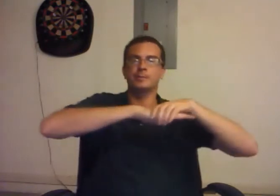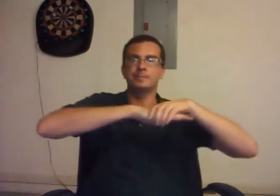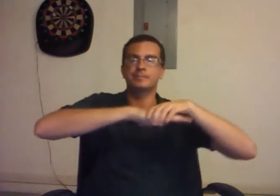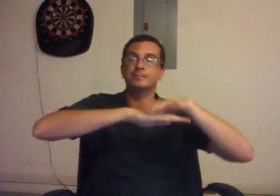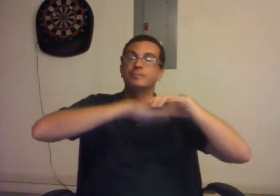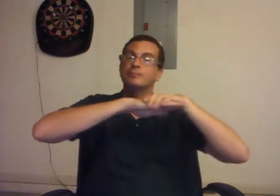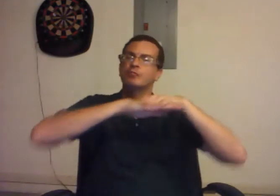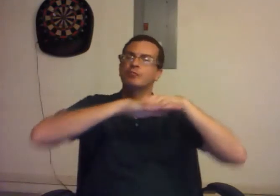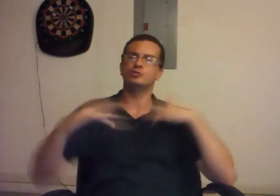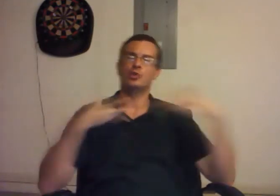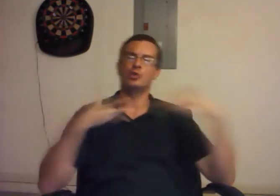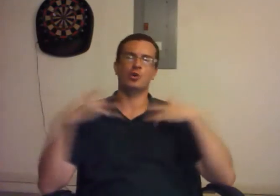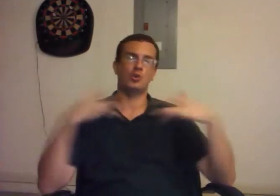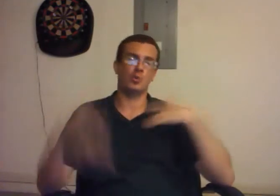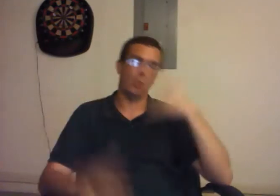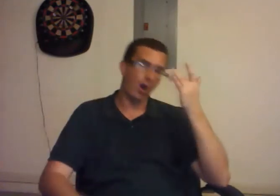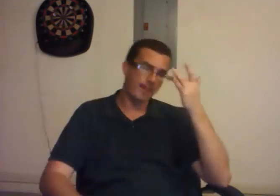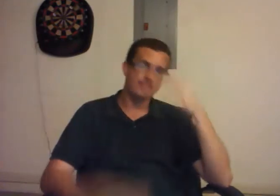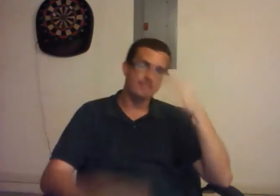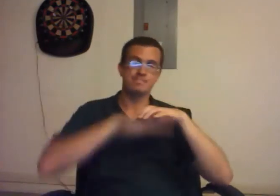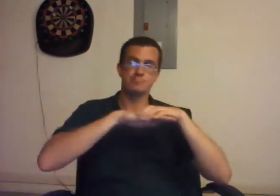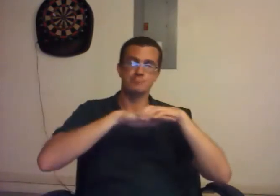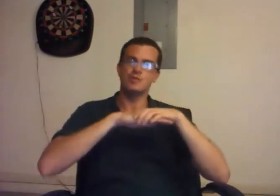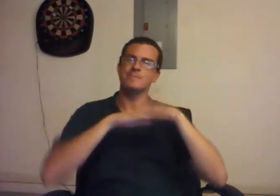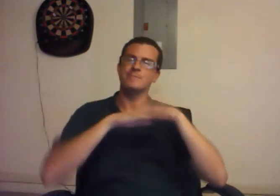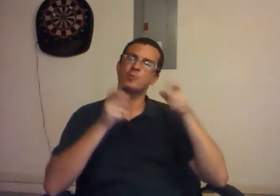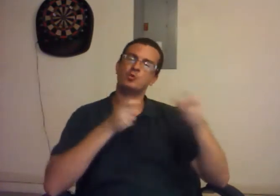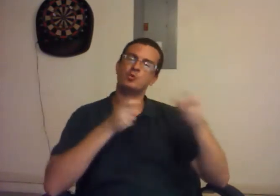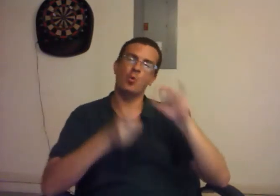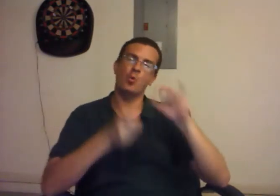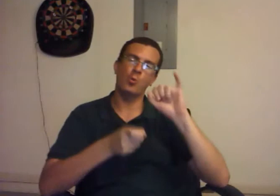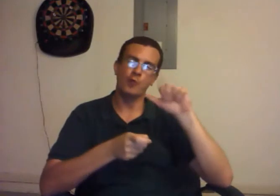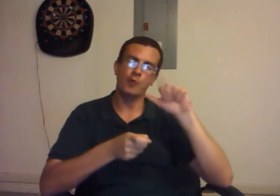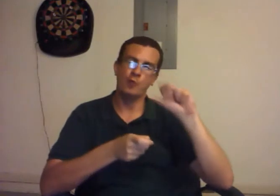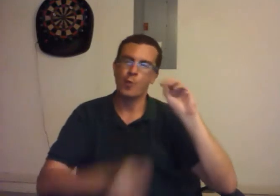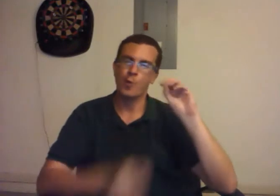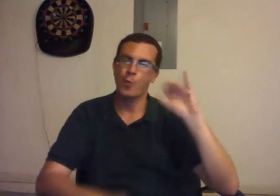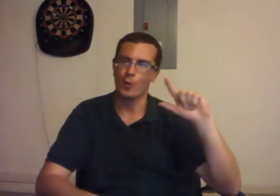The British were concerned because they, the British, "controlled" the oil resources in Iran.